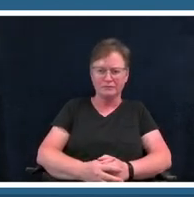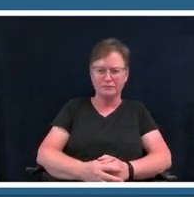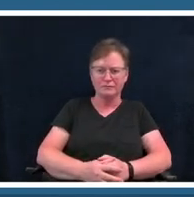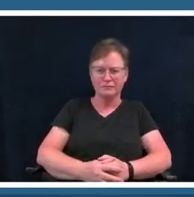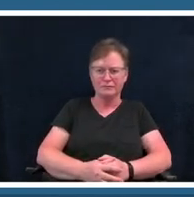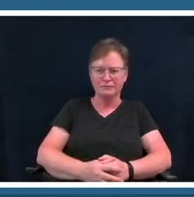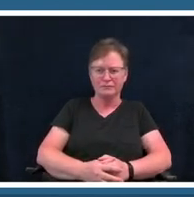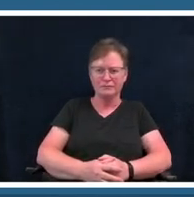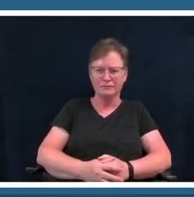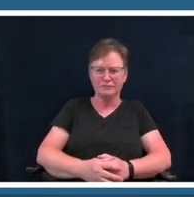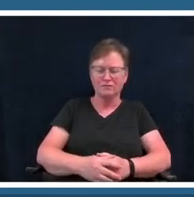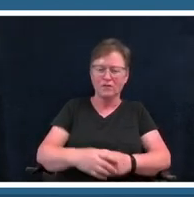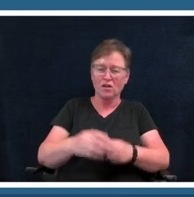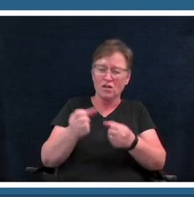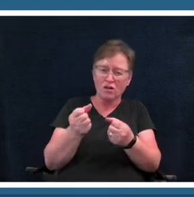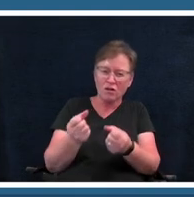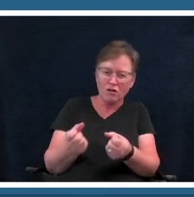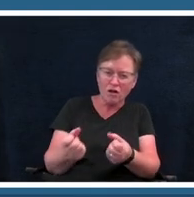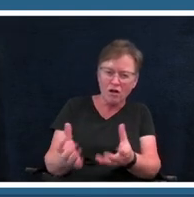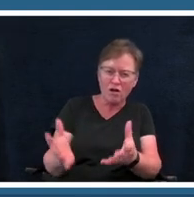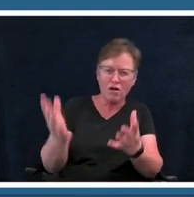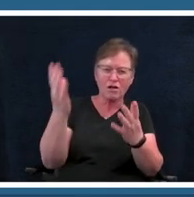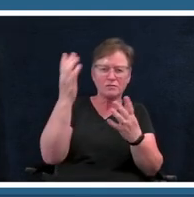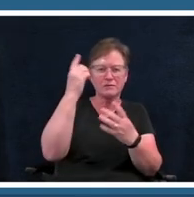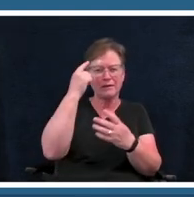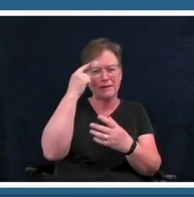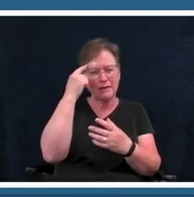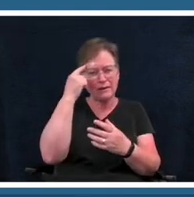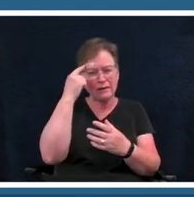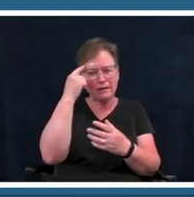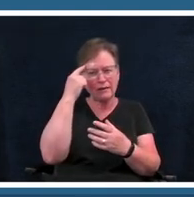it makes me think